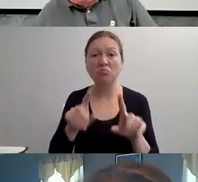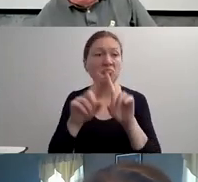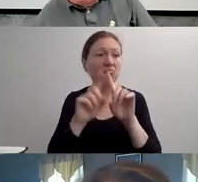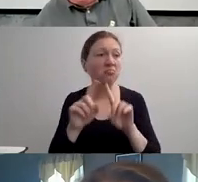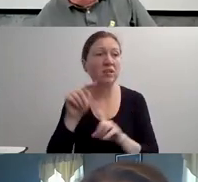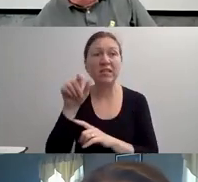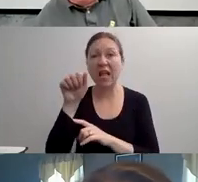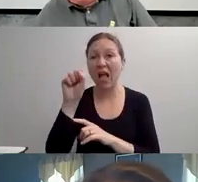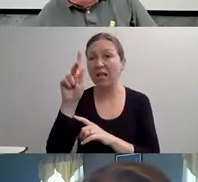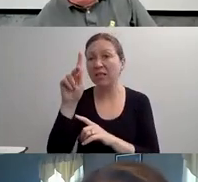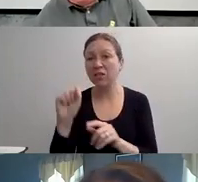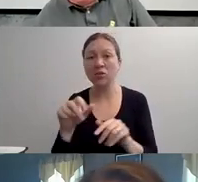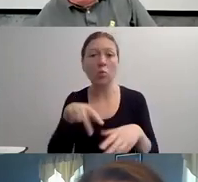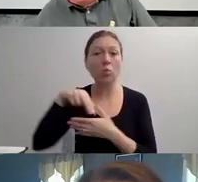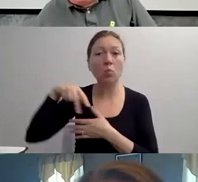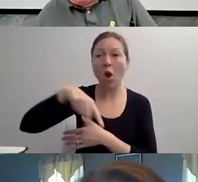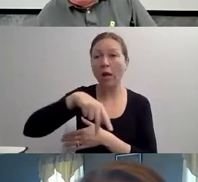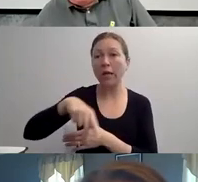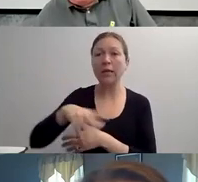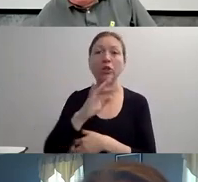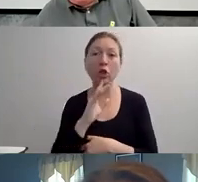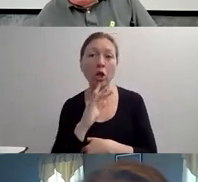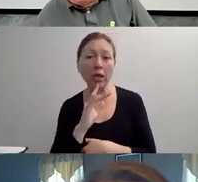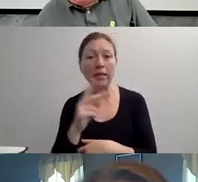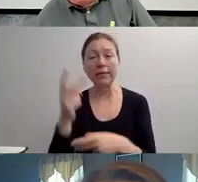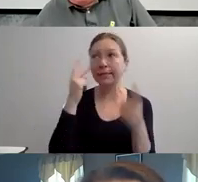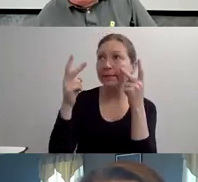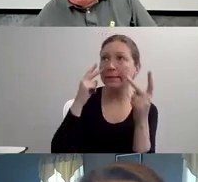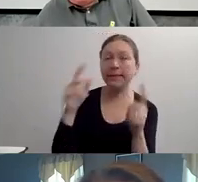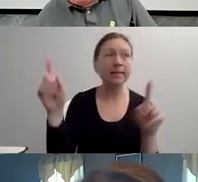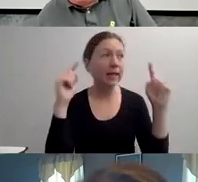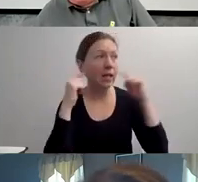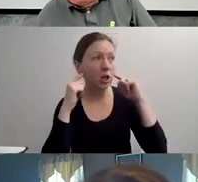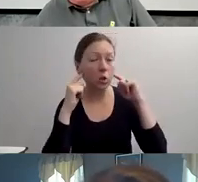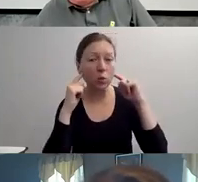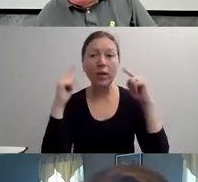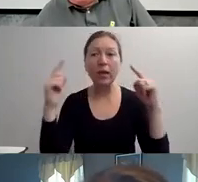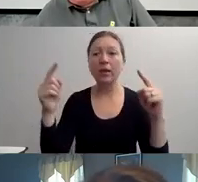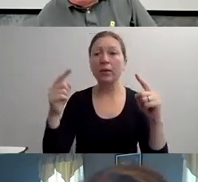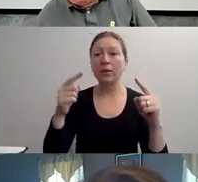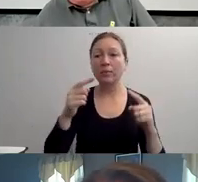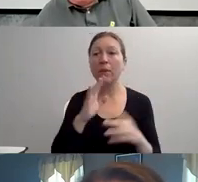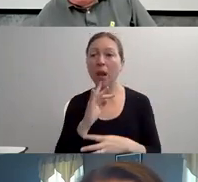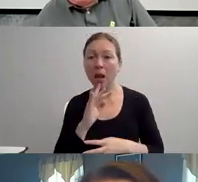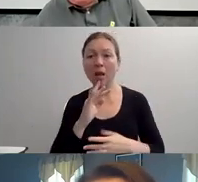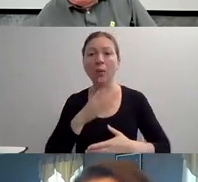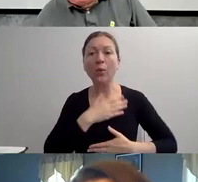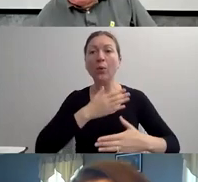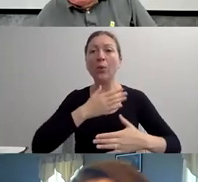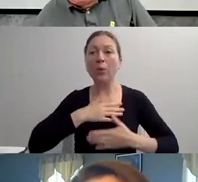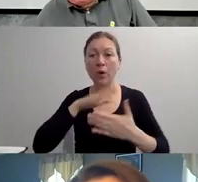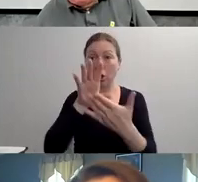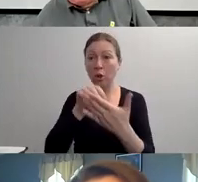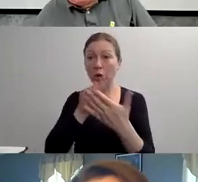"AND THIS CAN BE IN A PHYSICAL SPACE, LIKE BUILDINGS OR VENUES OR PARKING SPACES OR RESTROOMS.